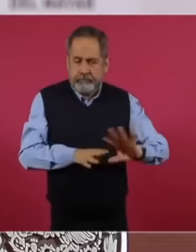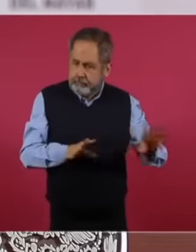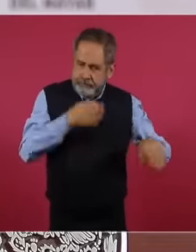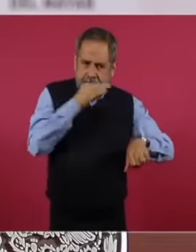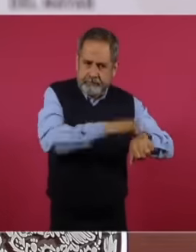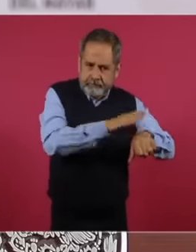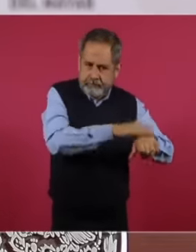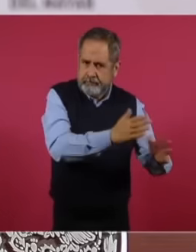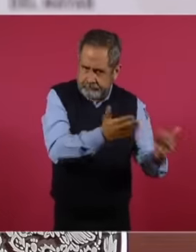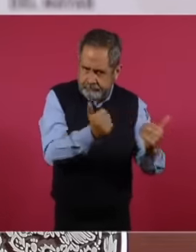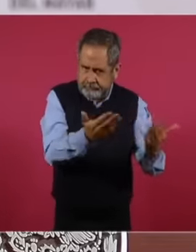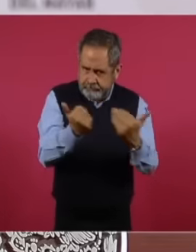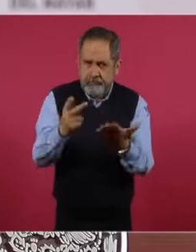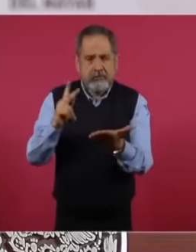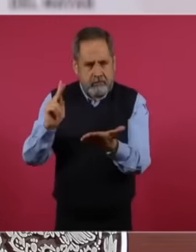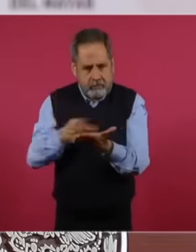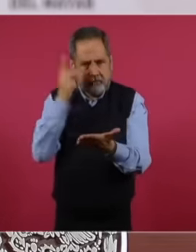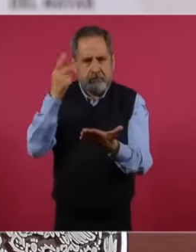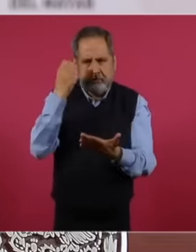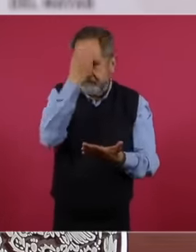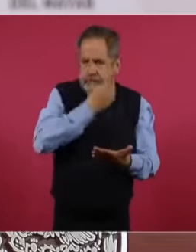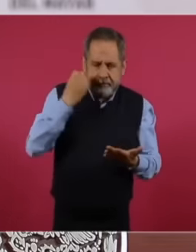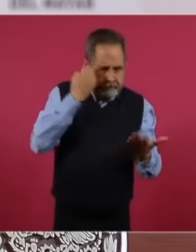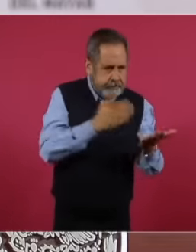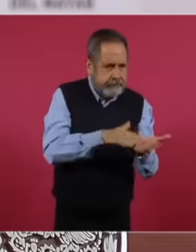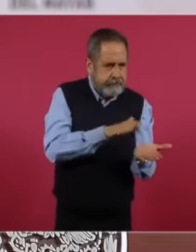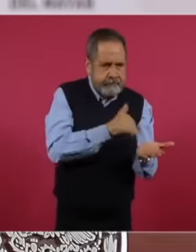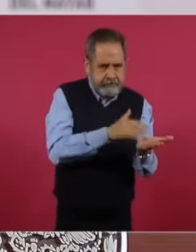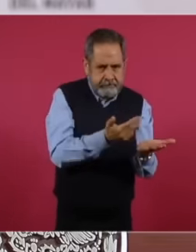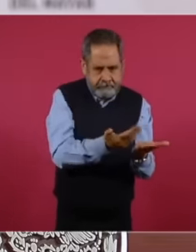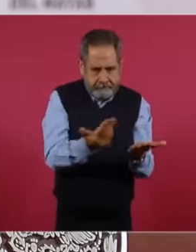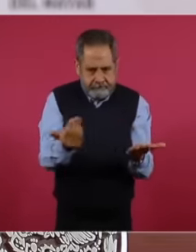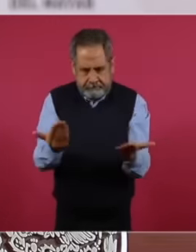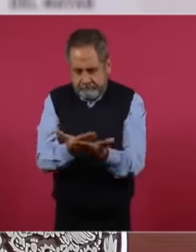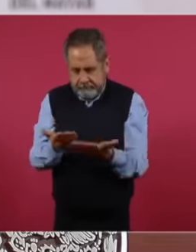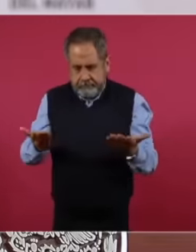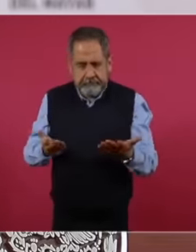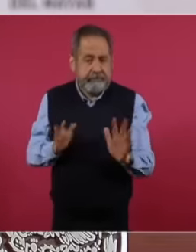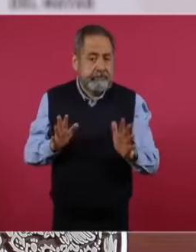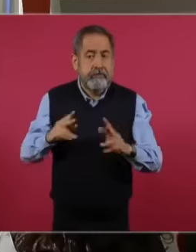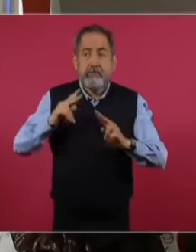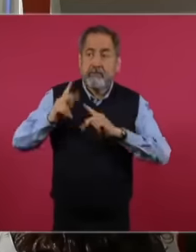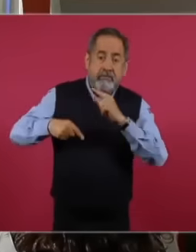is already underway. As part of this commitment to institutional non-repetition, we will also work on